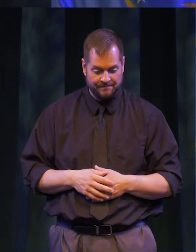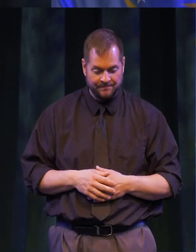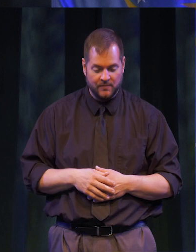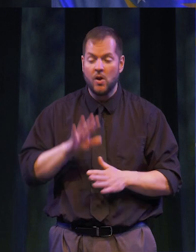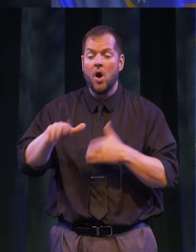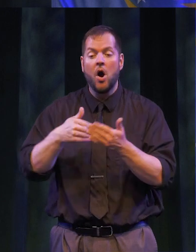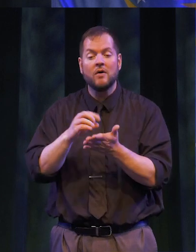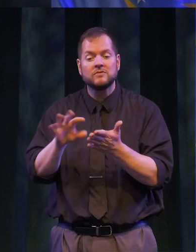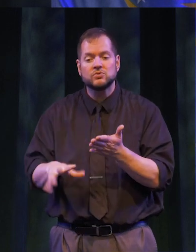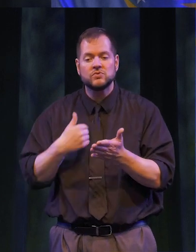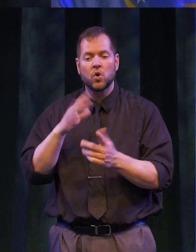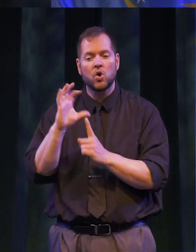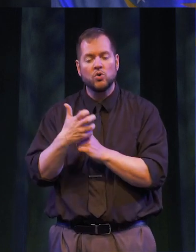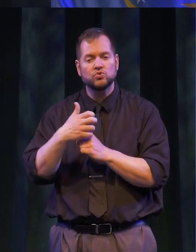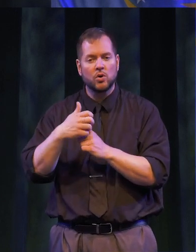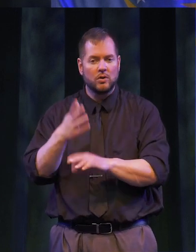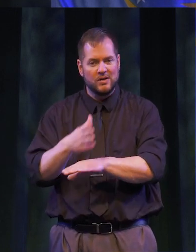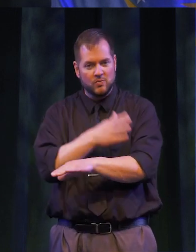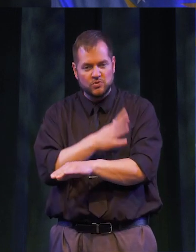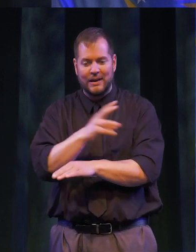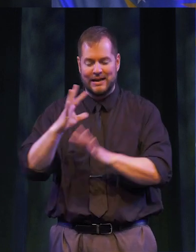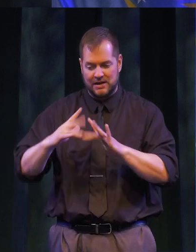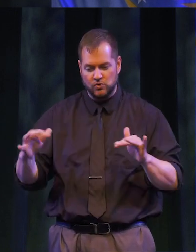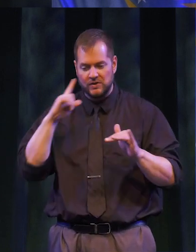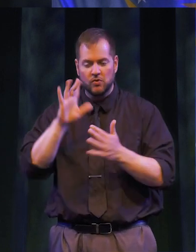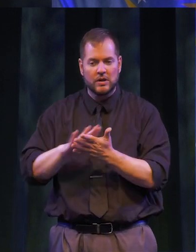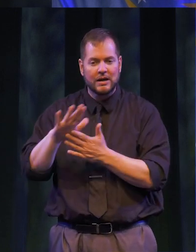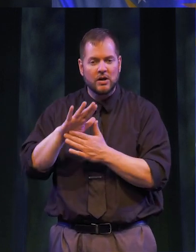ALL OF THESE STUDENTS BRING A CULTURAL RICHNESS AND DIVERSITY TO THE COLLEGE COMMUNITY AND